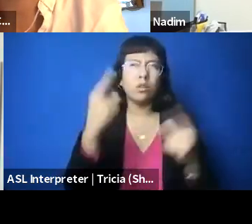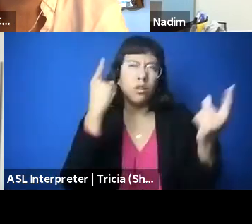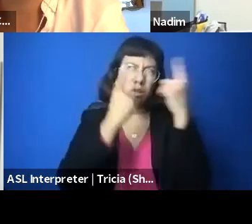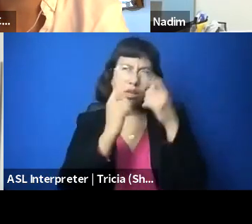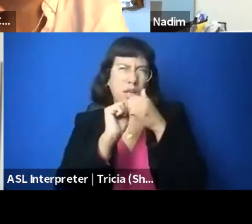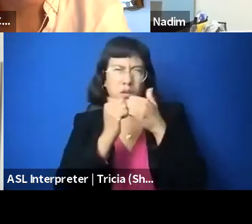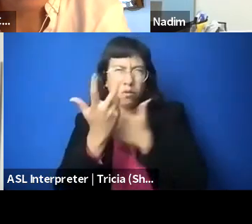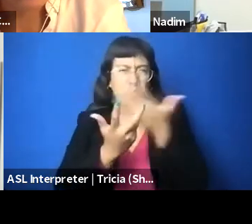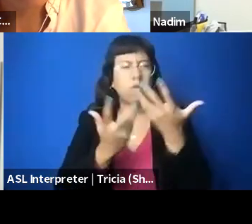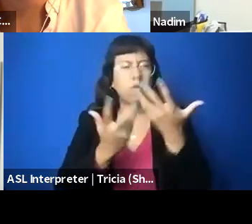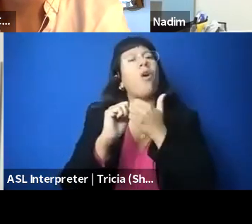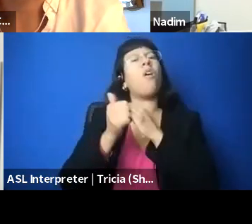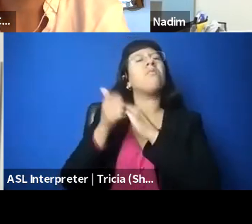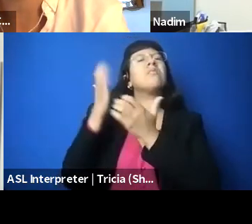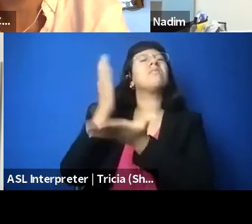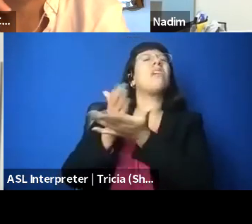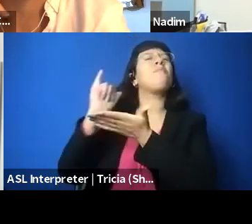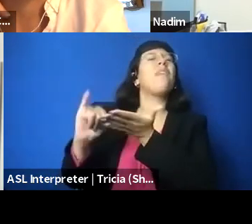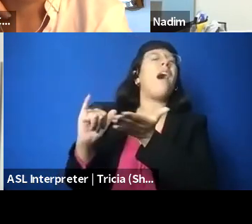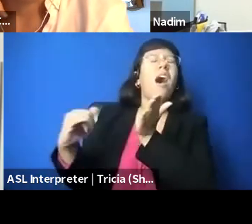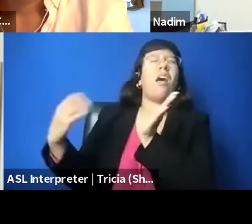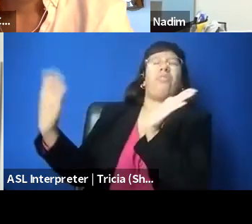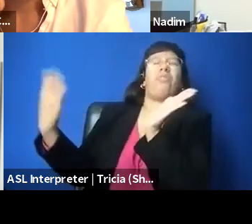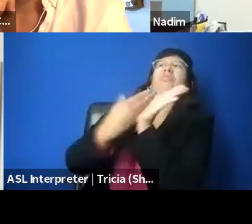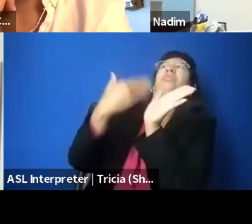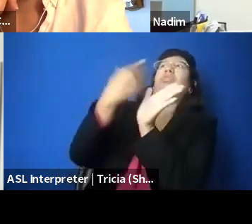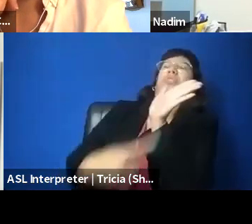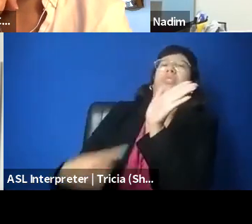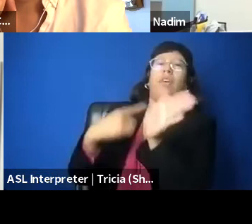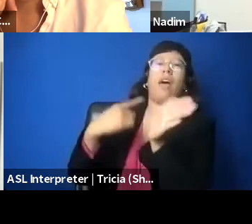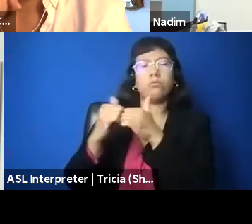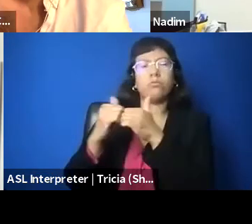that regime because of how silencing and damaging